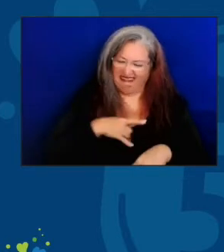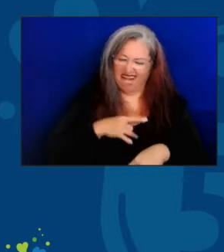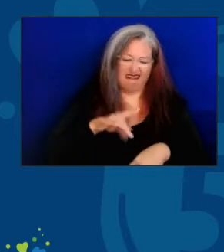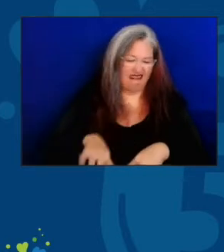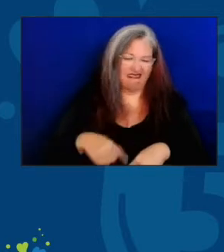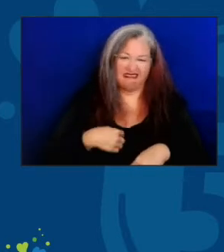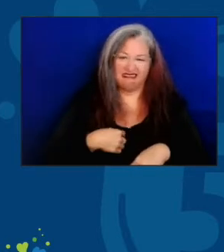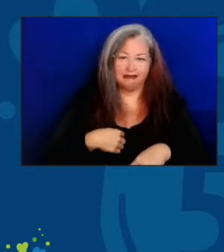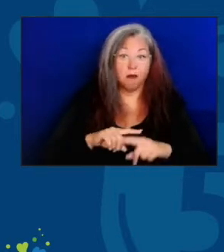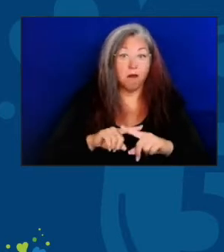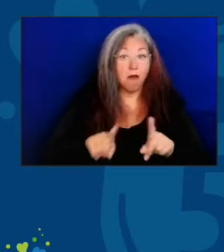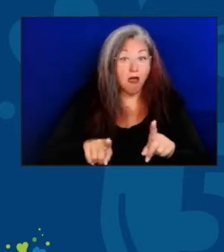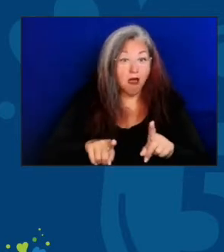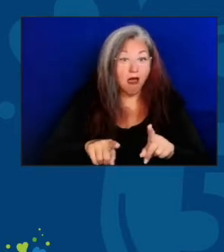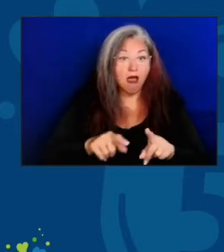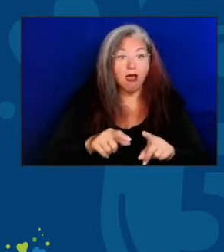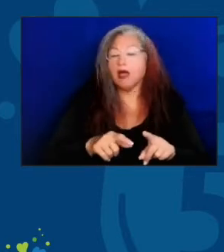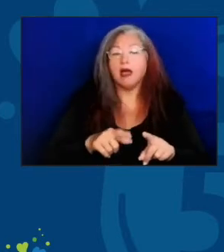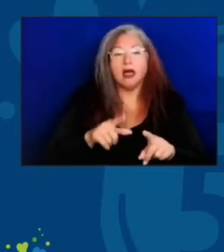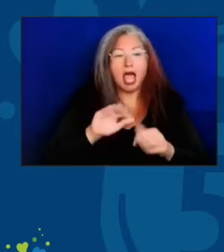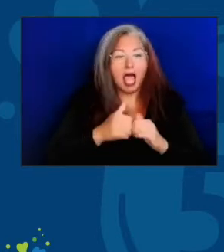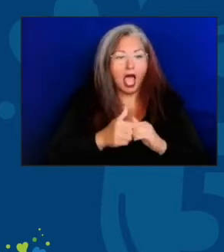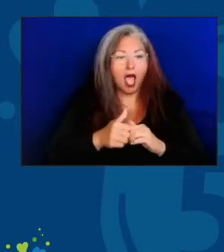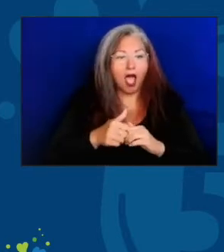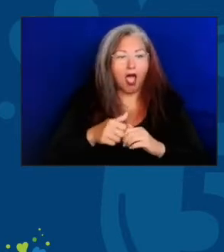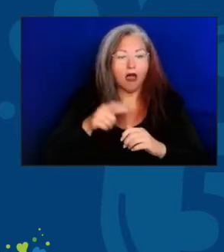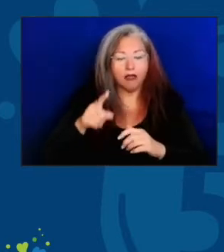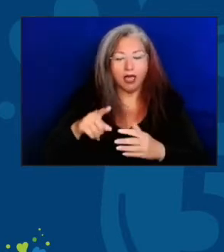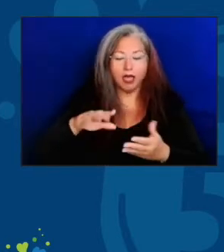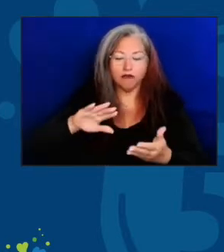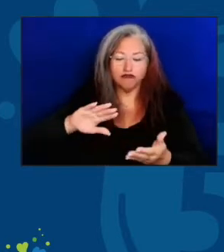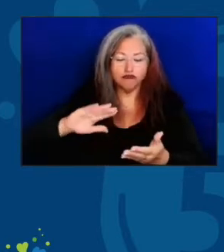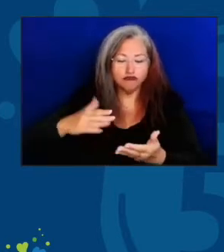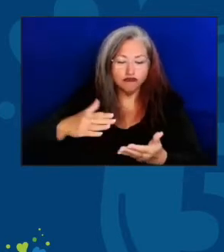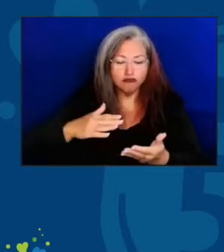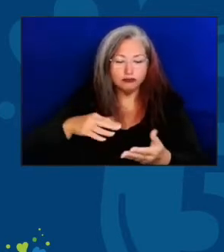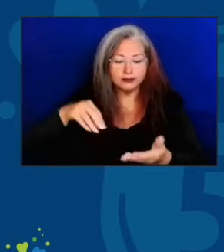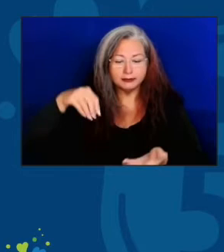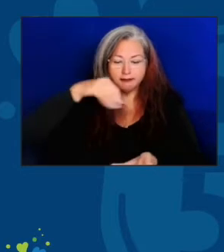but because of the way that it's fixed and seasoned and everything,